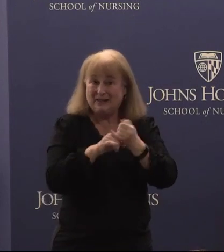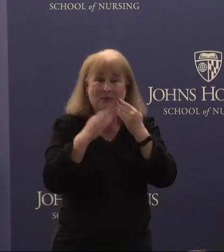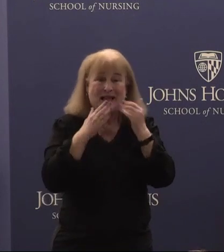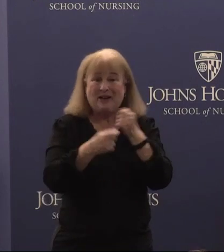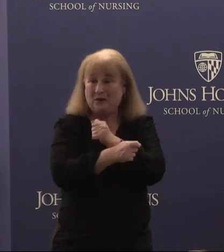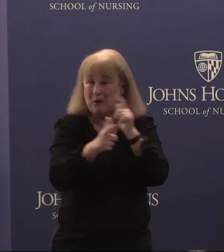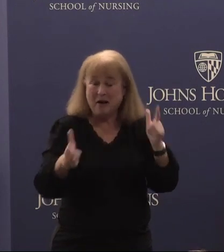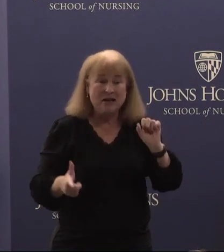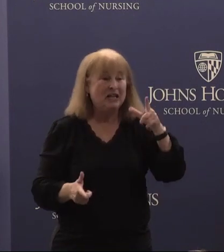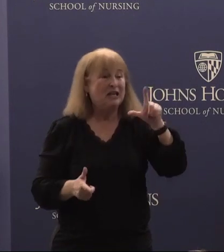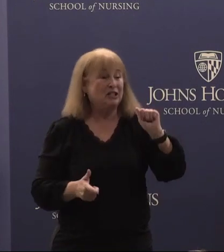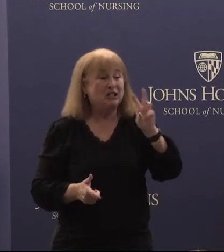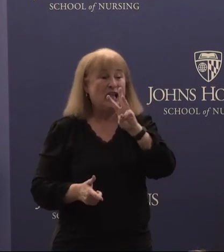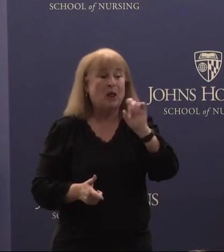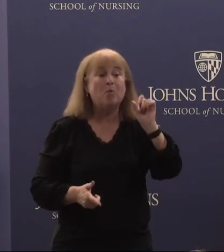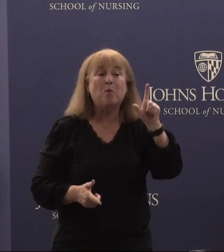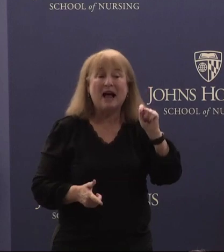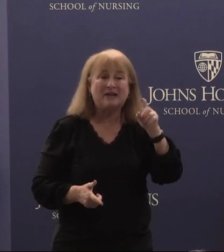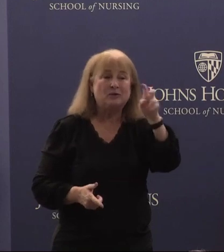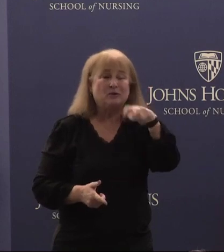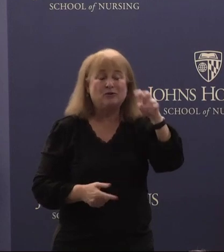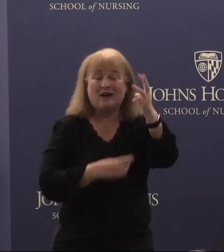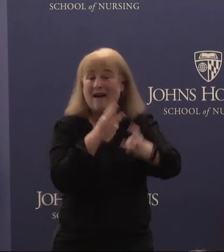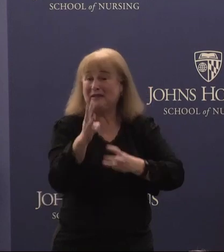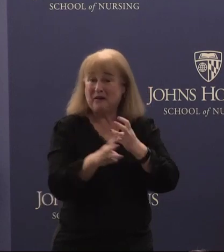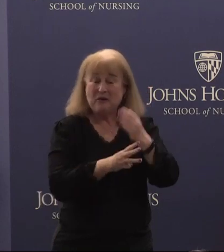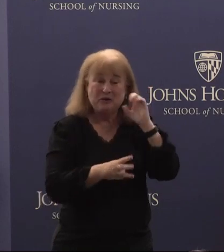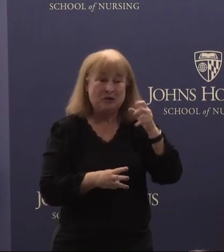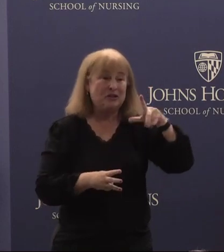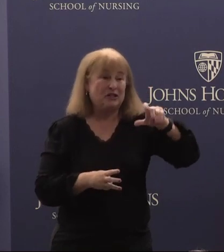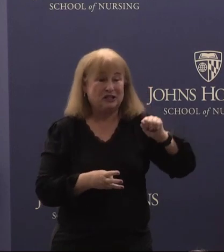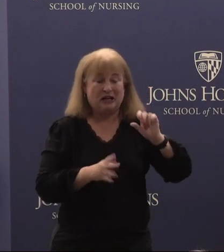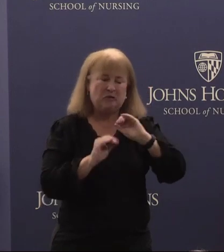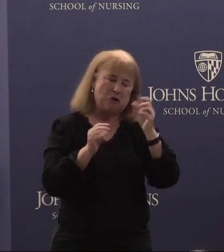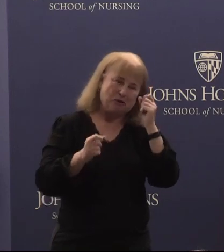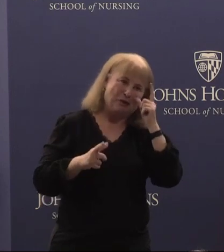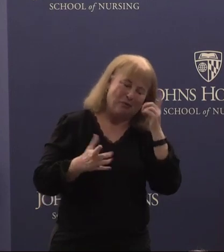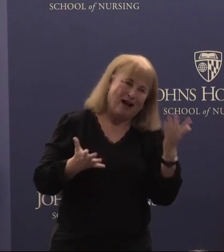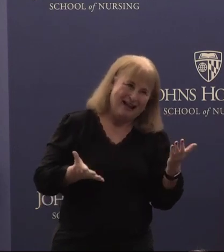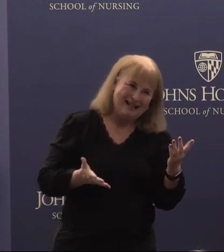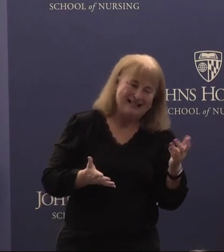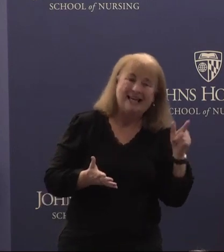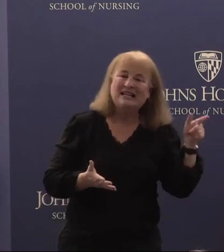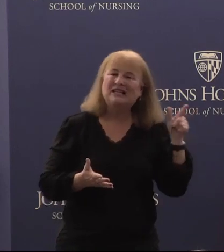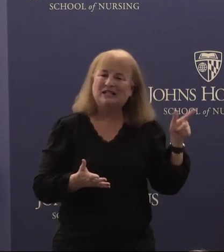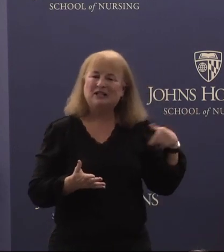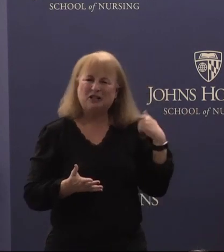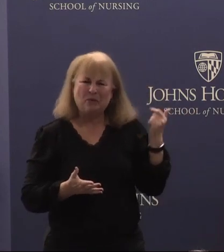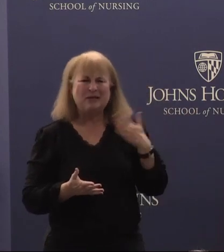Sheila West who is out traveling the world. If you know Sheila that's no surprise. She was my mentor